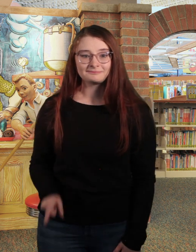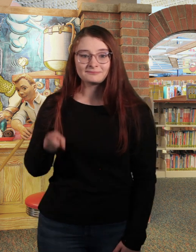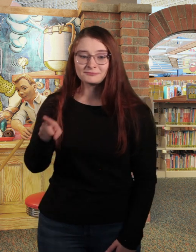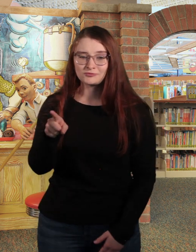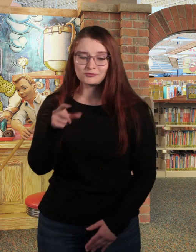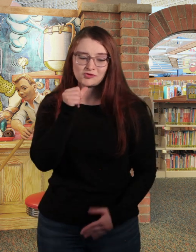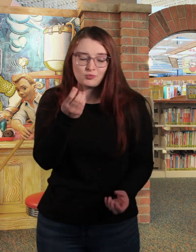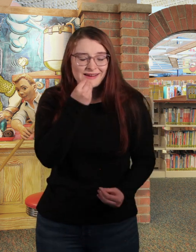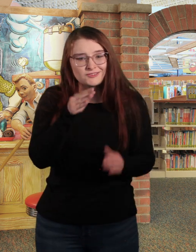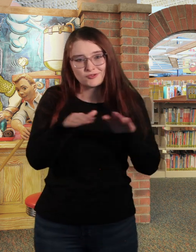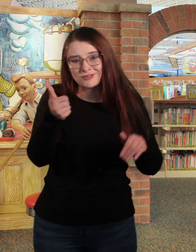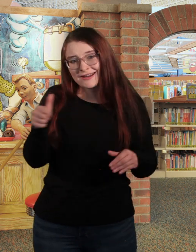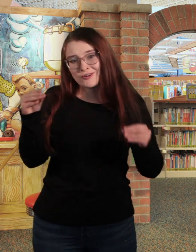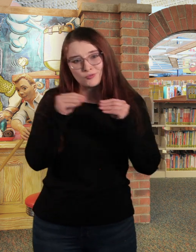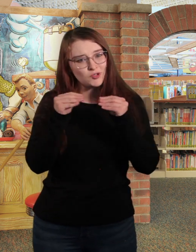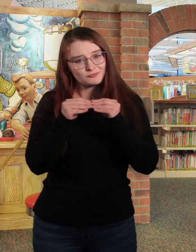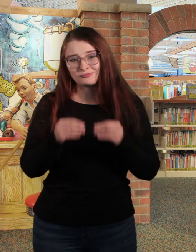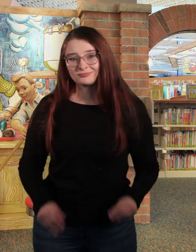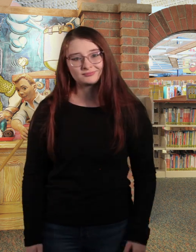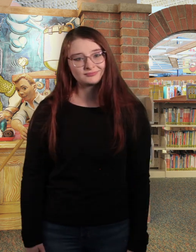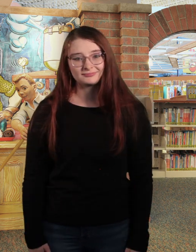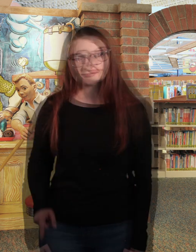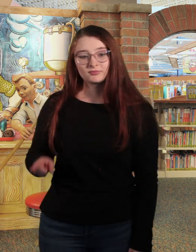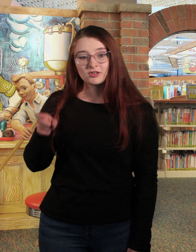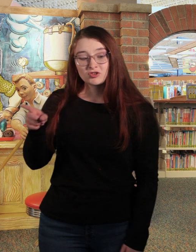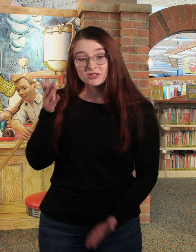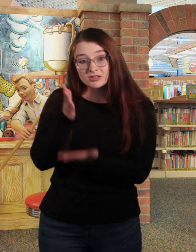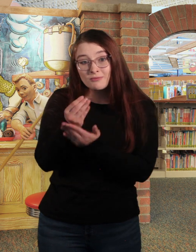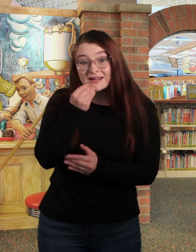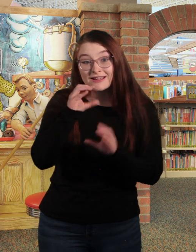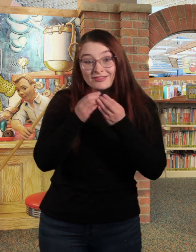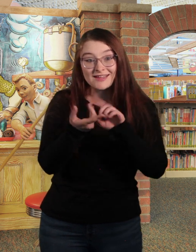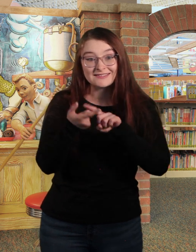she lost her appetite for children. She stopped eating her classmates